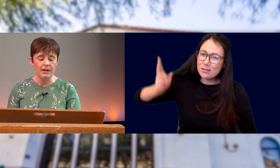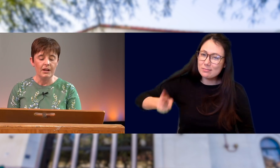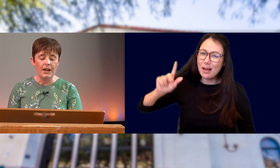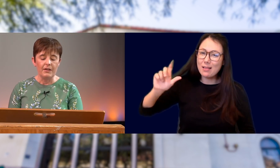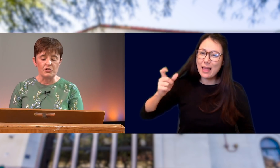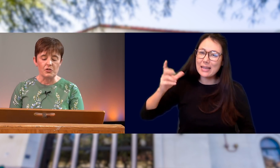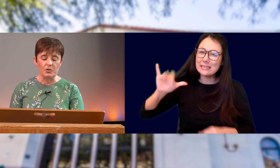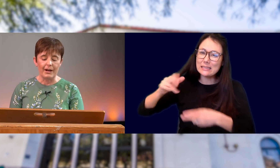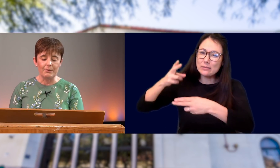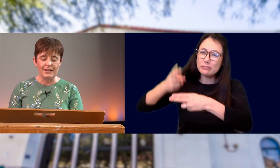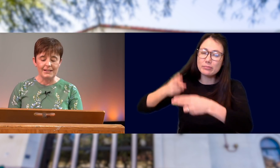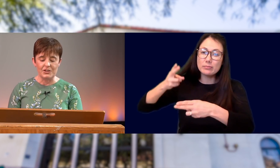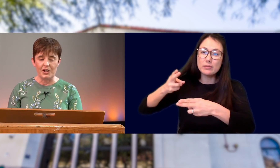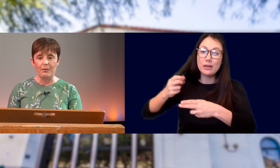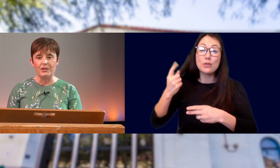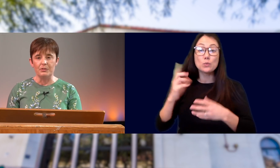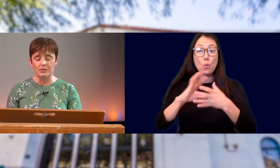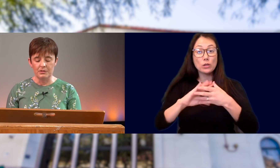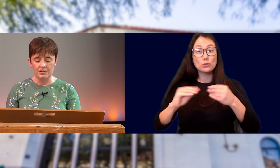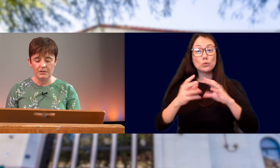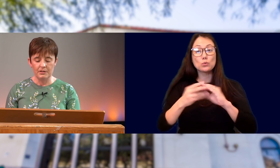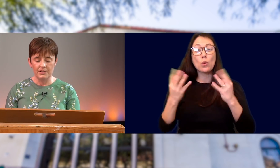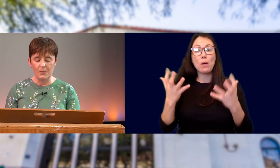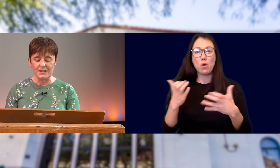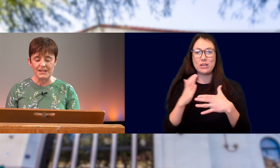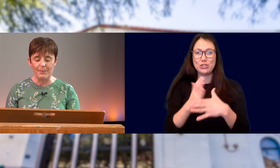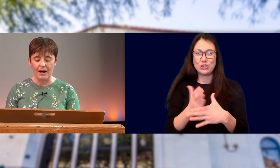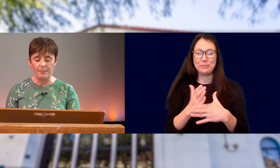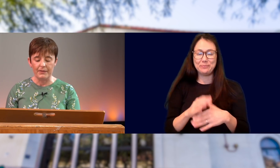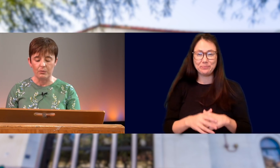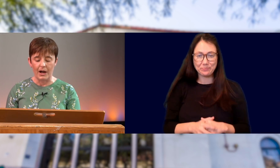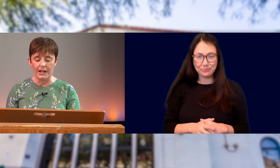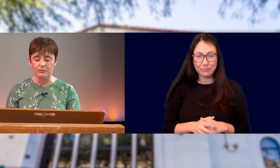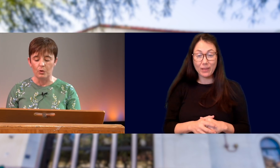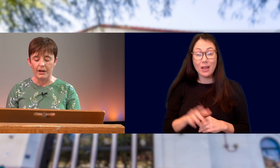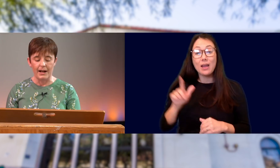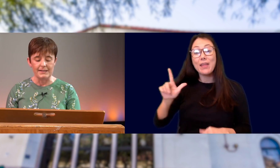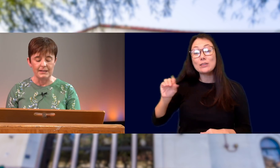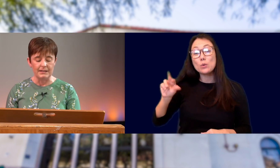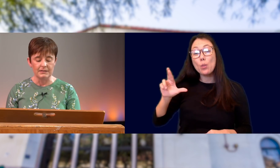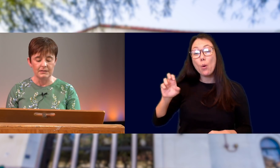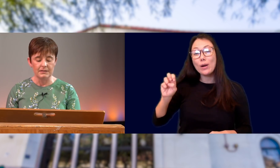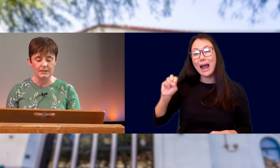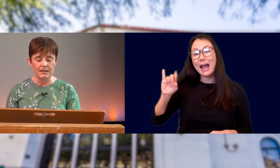THERE’S A STORY I WOULD LIKE TO SHARE WITH YOU. IT WAS INSPIRED BY THE WRITING OF LOREN EISELEY.